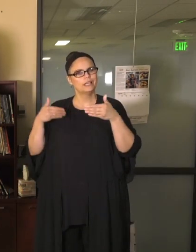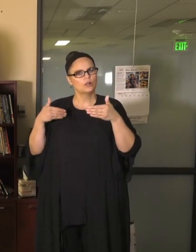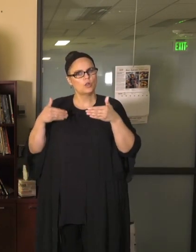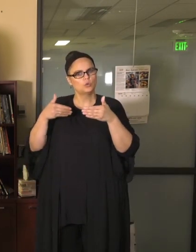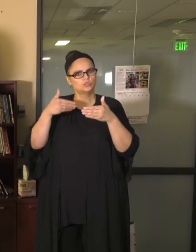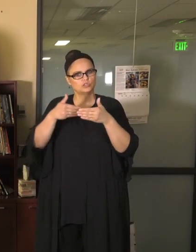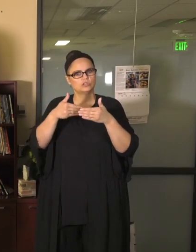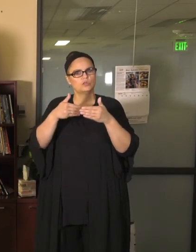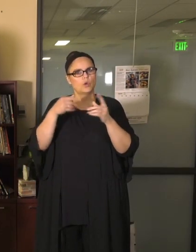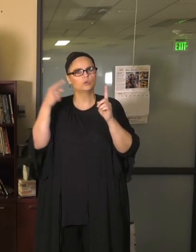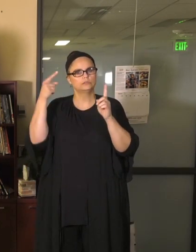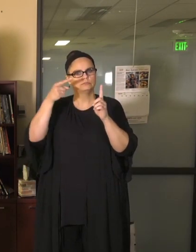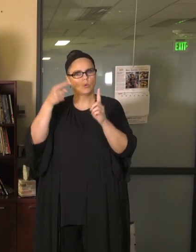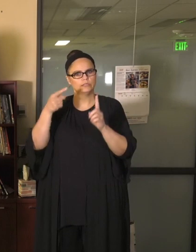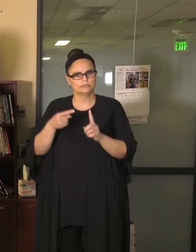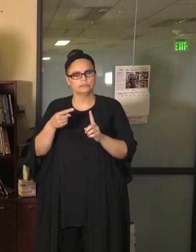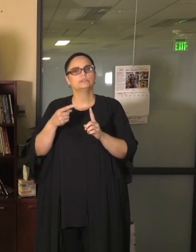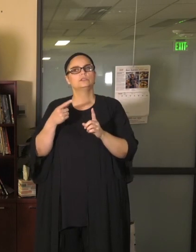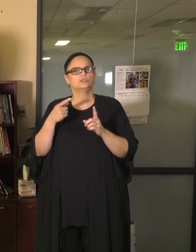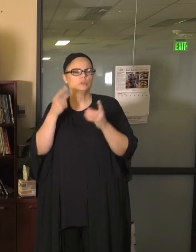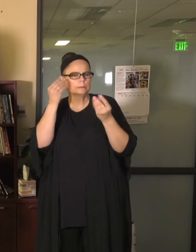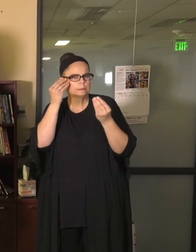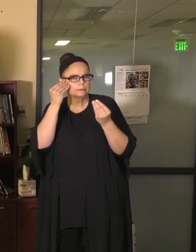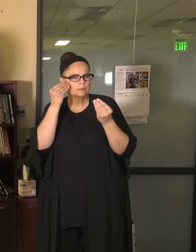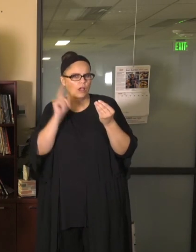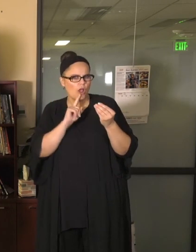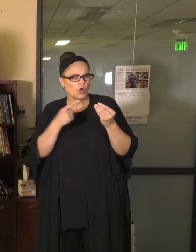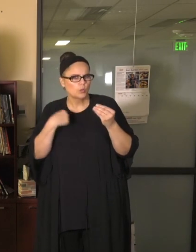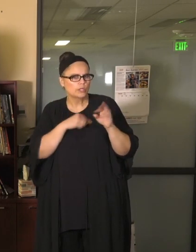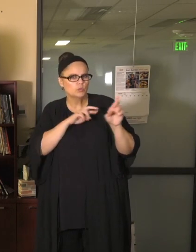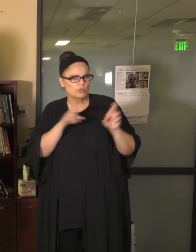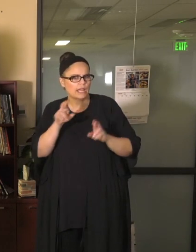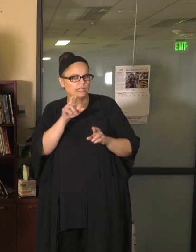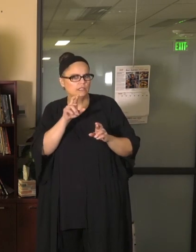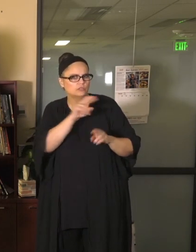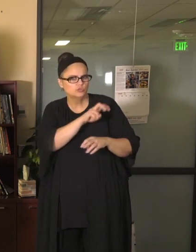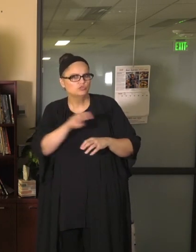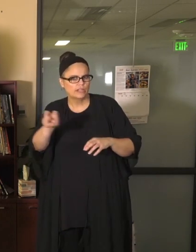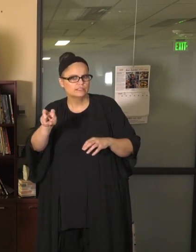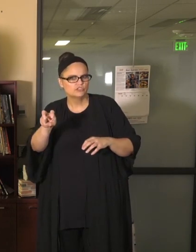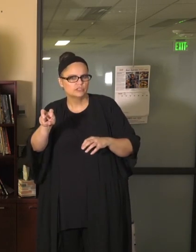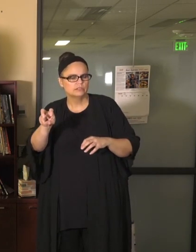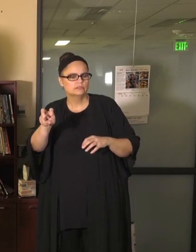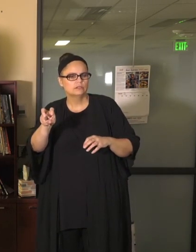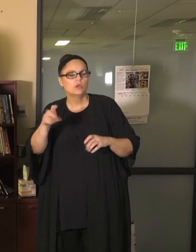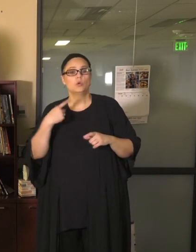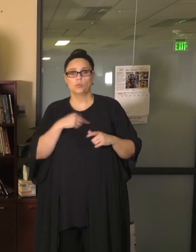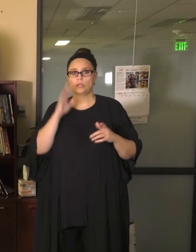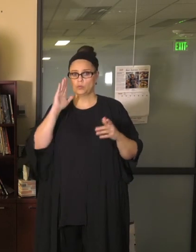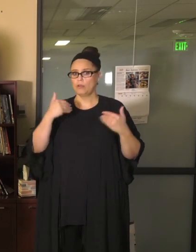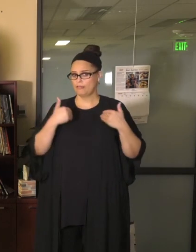calendar for us to consider if we're ready to make a transition. We will also have a framework prepared for you, for the